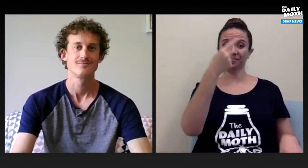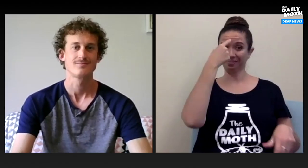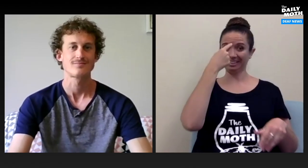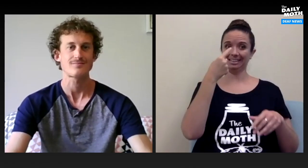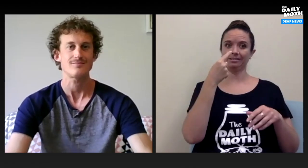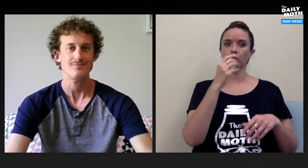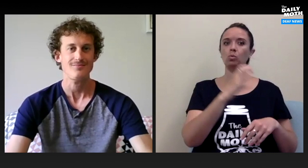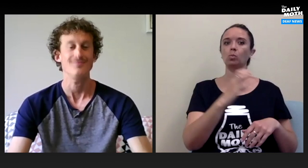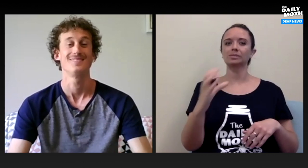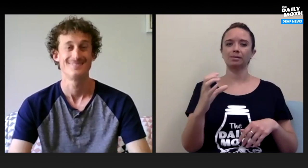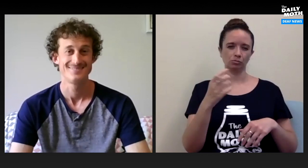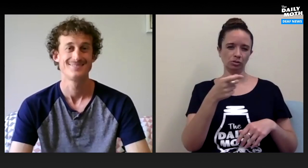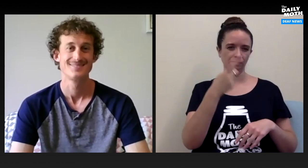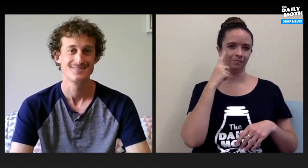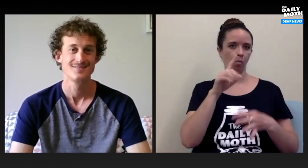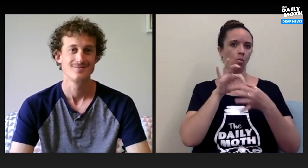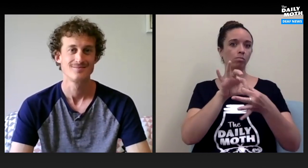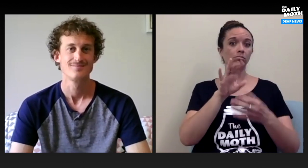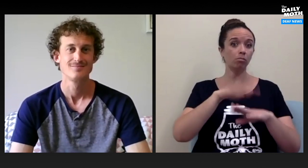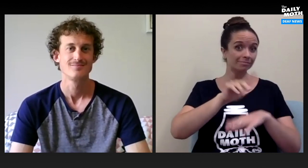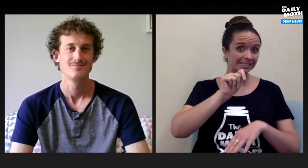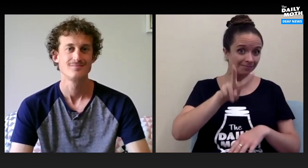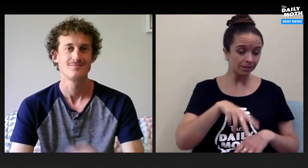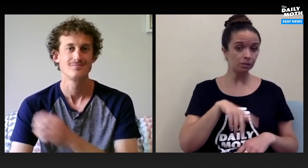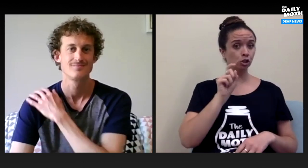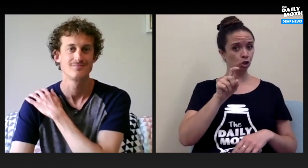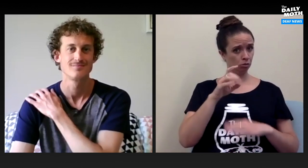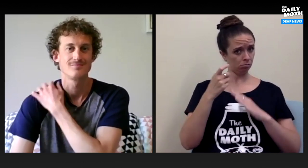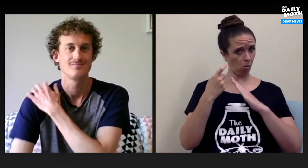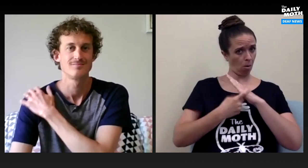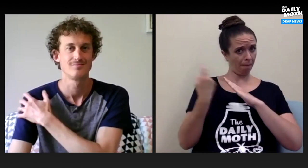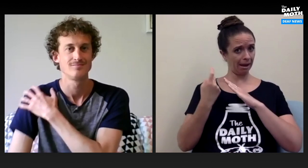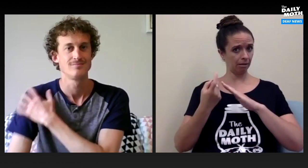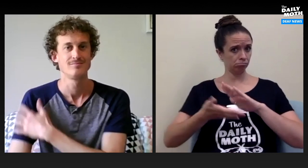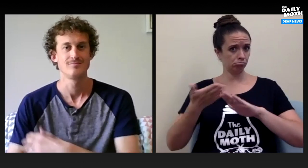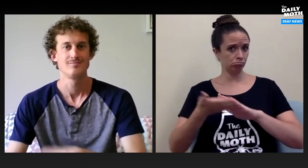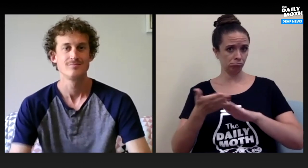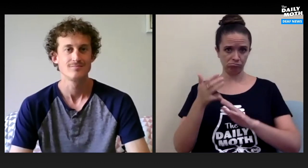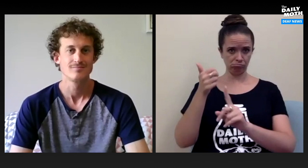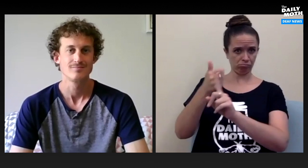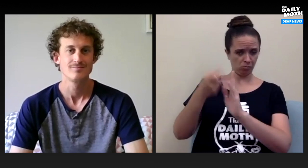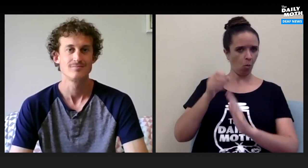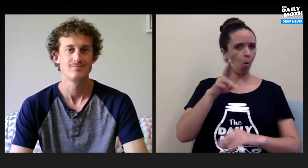You think closed captioning on television should be provided through an automated system?